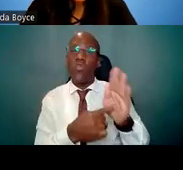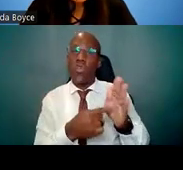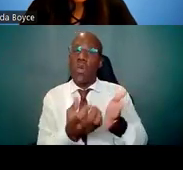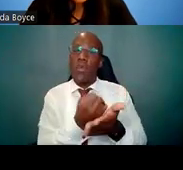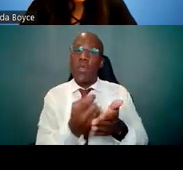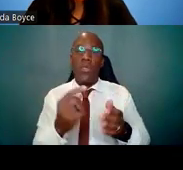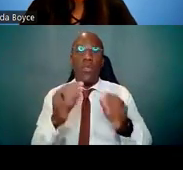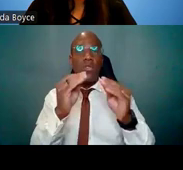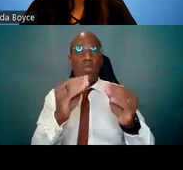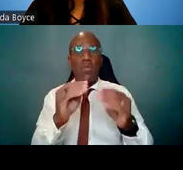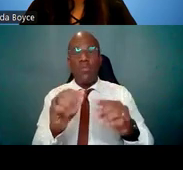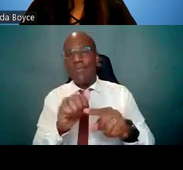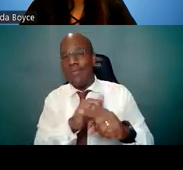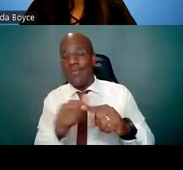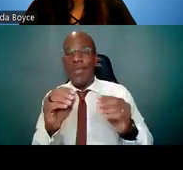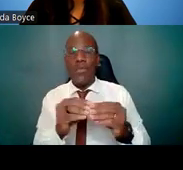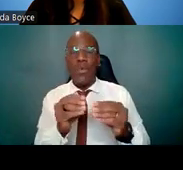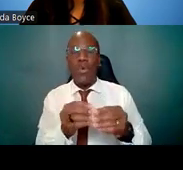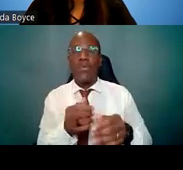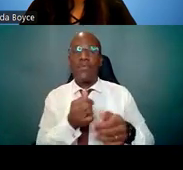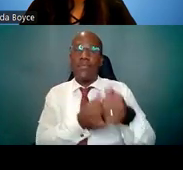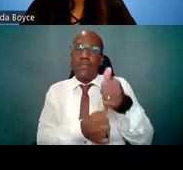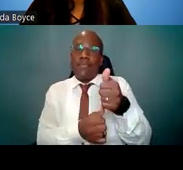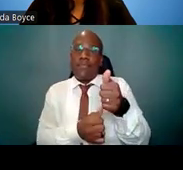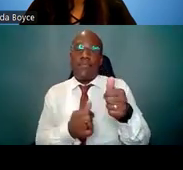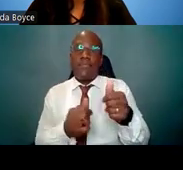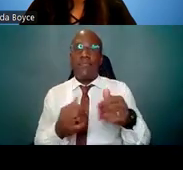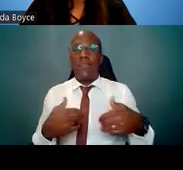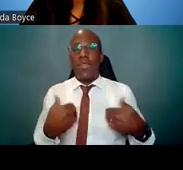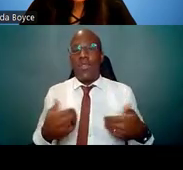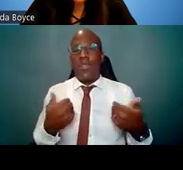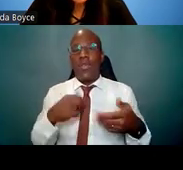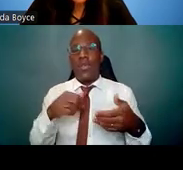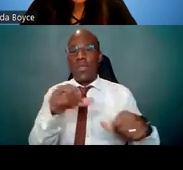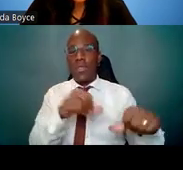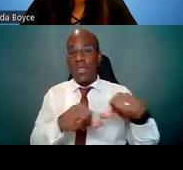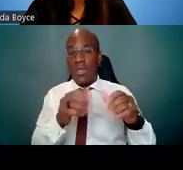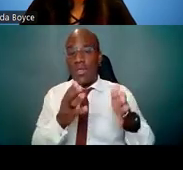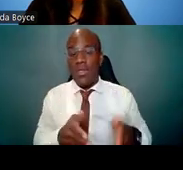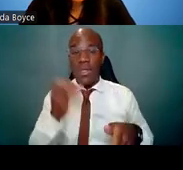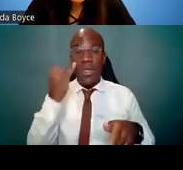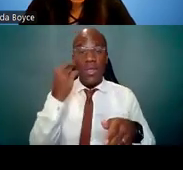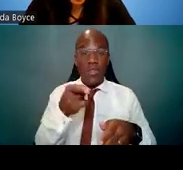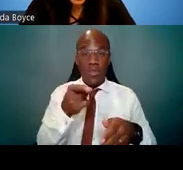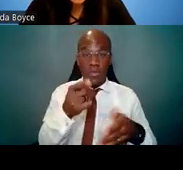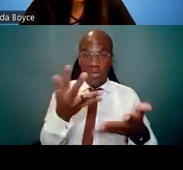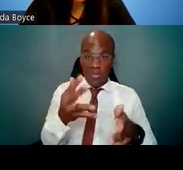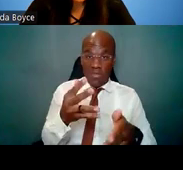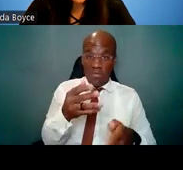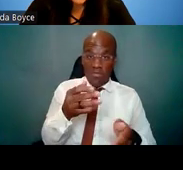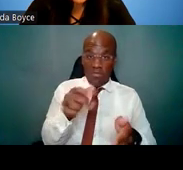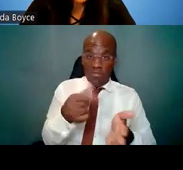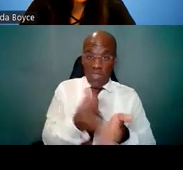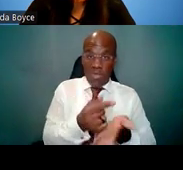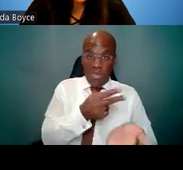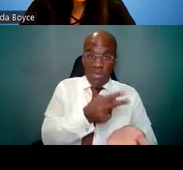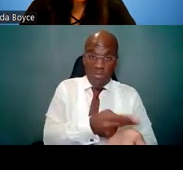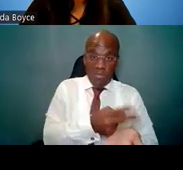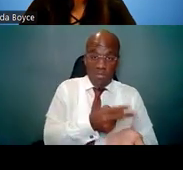It often helps to also include a formal mentoring committee, even if you are a postdoc. Obviously, if you're a predoc, you should already have this committee,